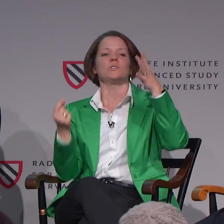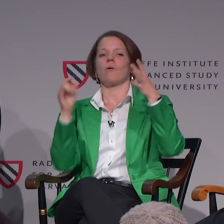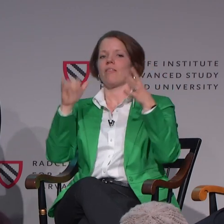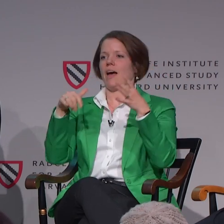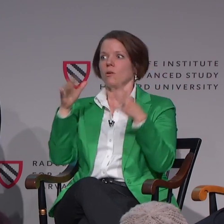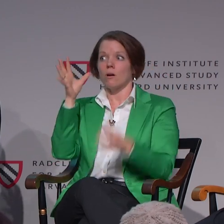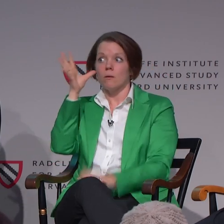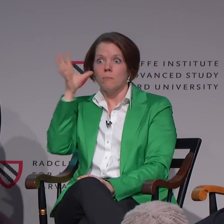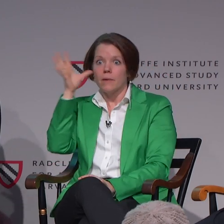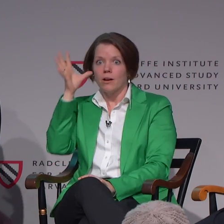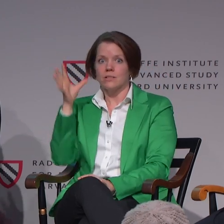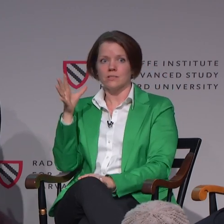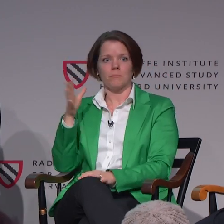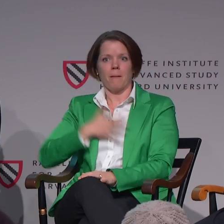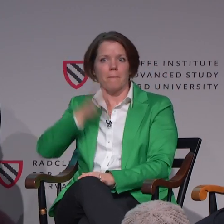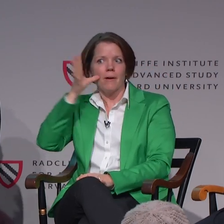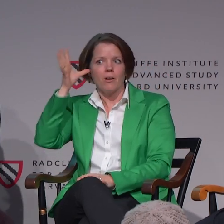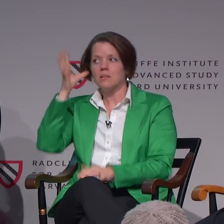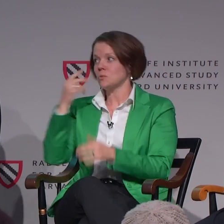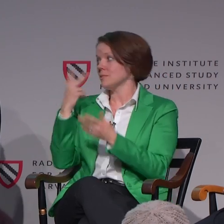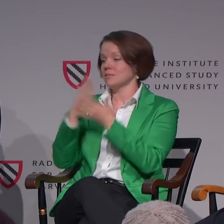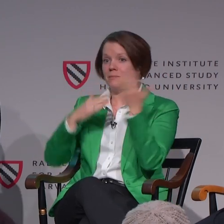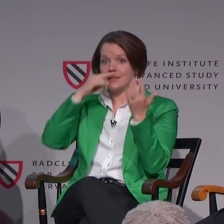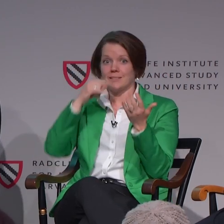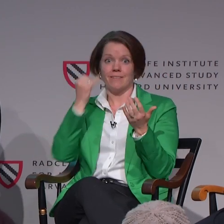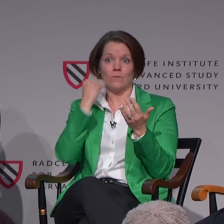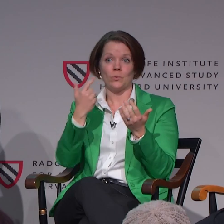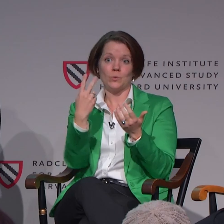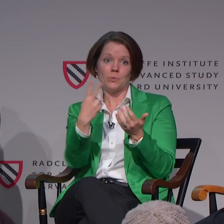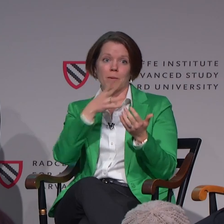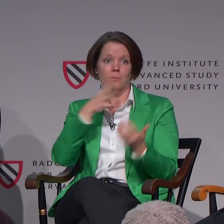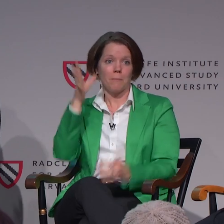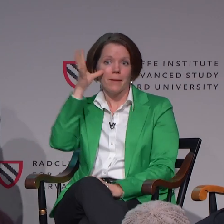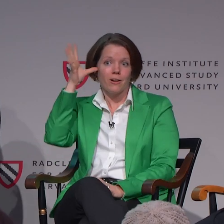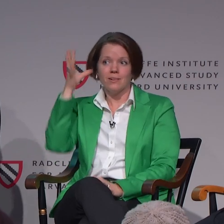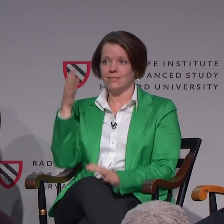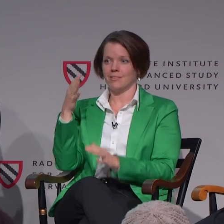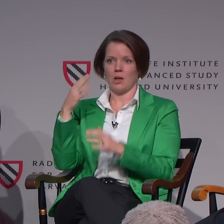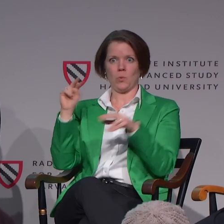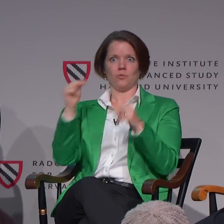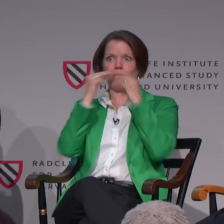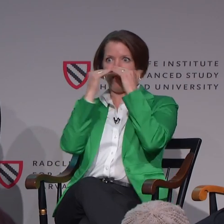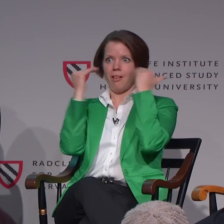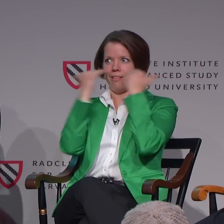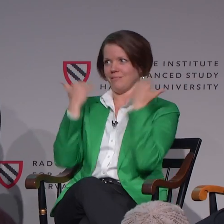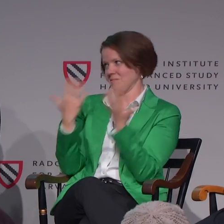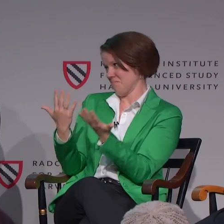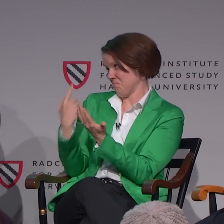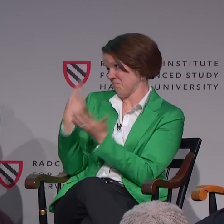Dad, dad, or in the middle of those two established locations?